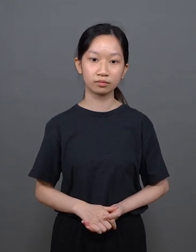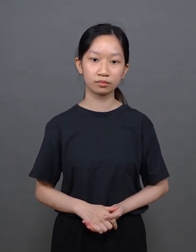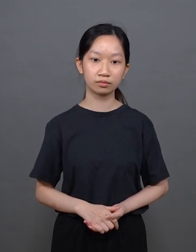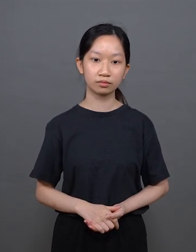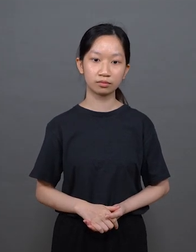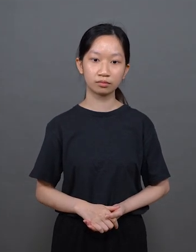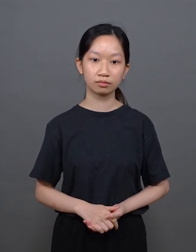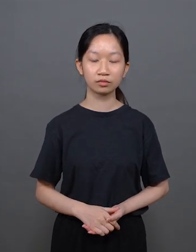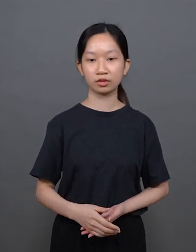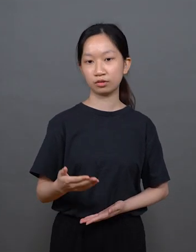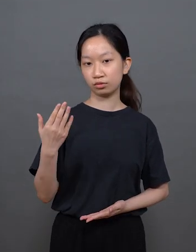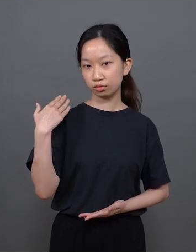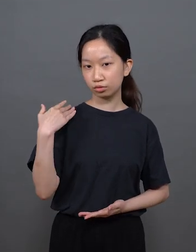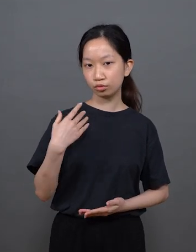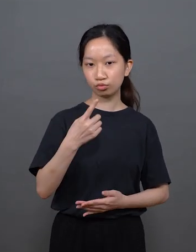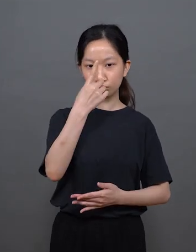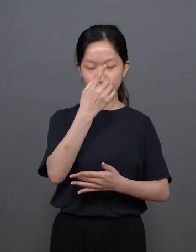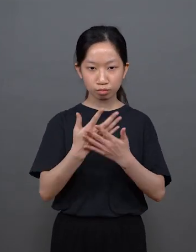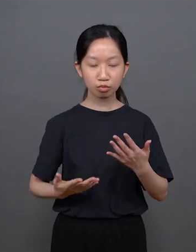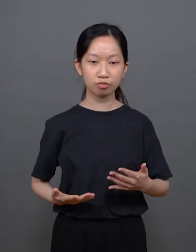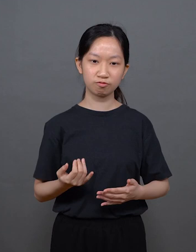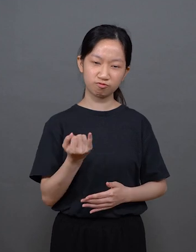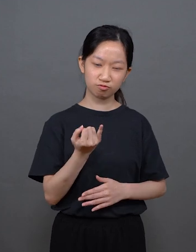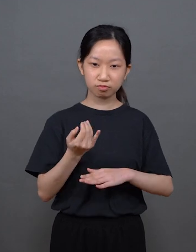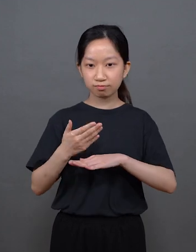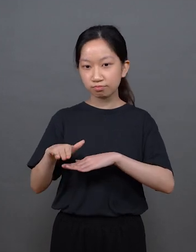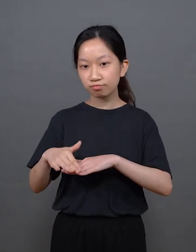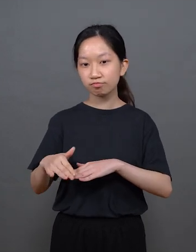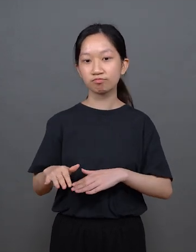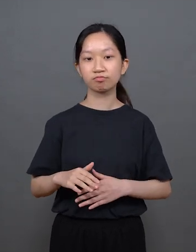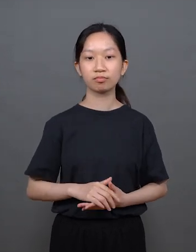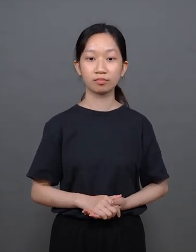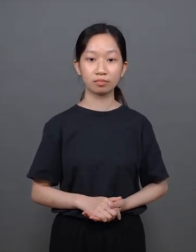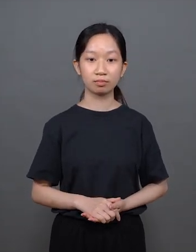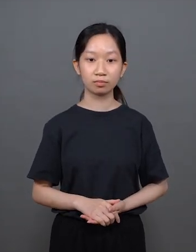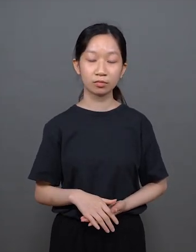Back then, information on the Internet wasn’t as widespread